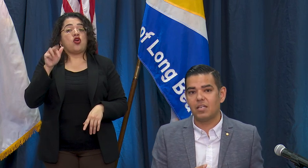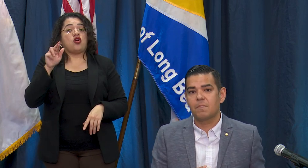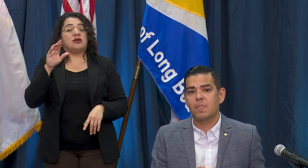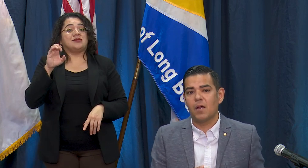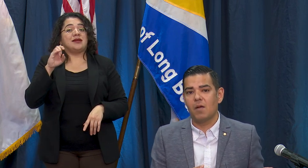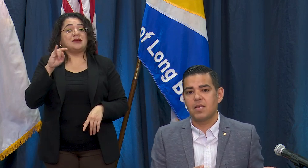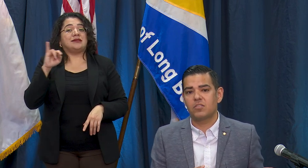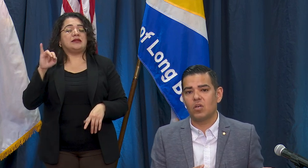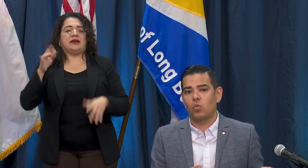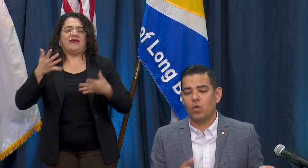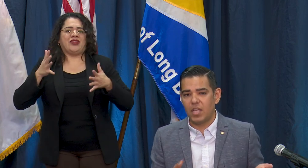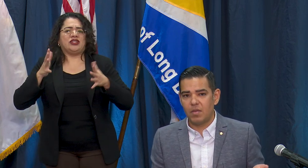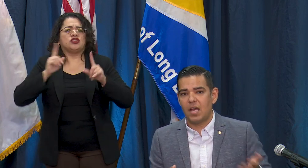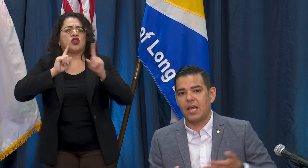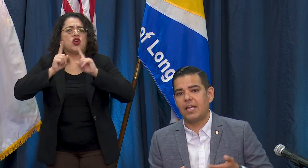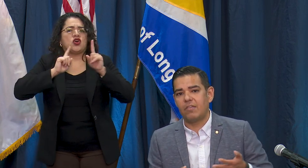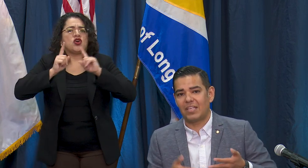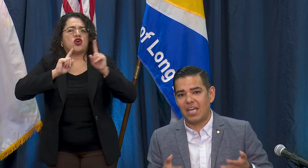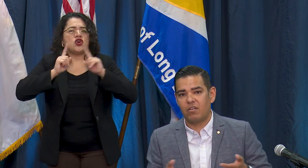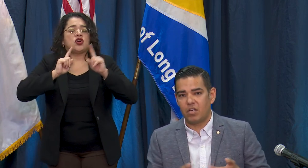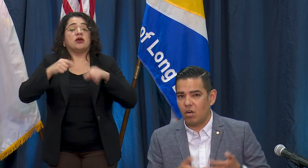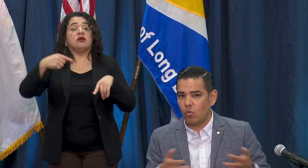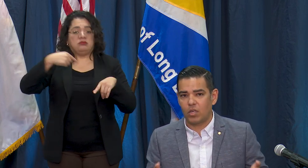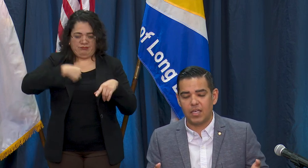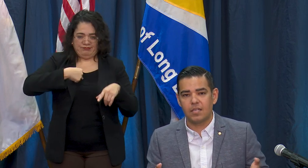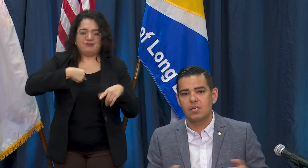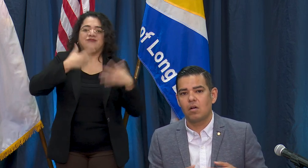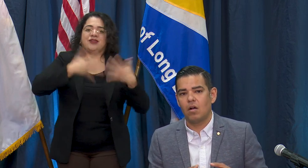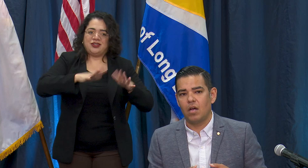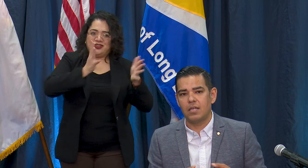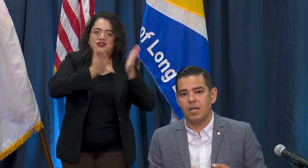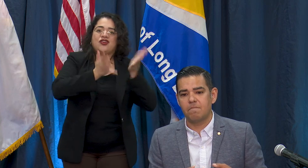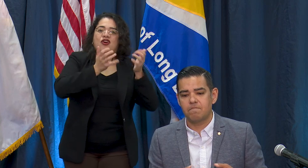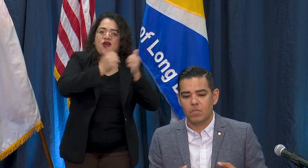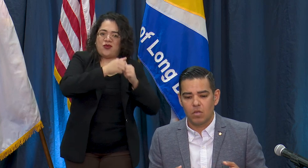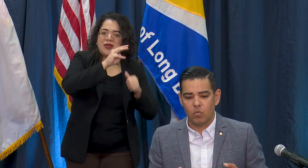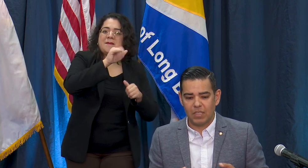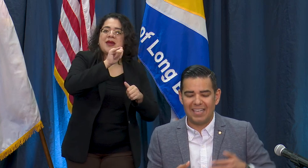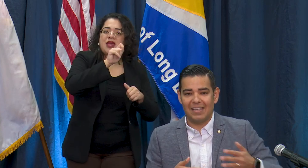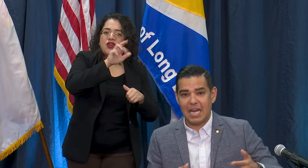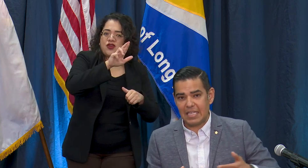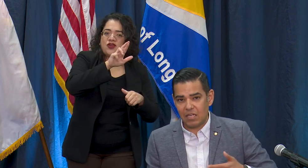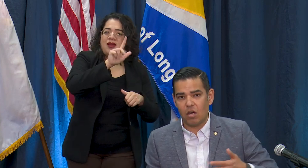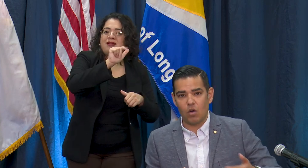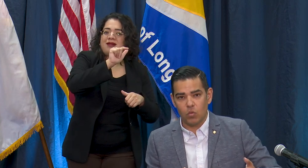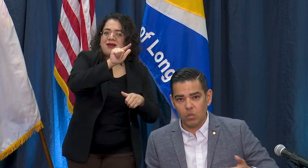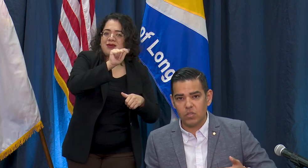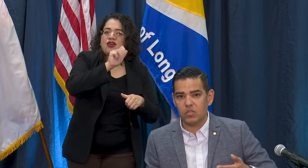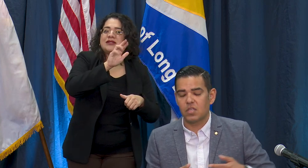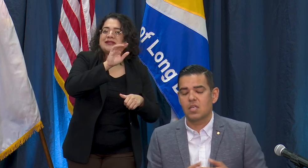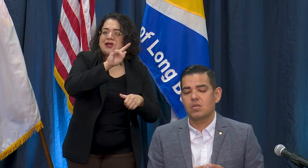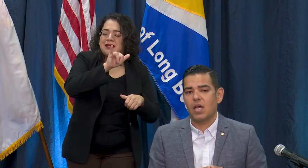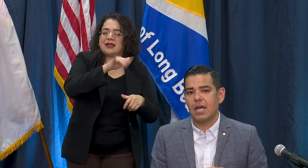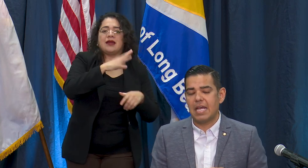and so him, I, and the county are all working on really aligning our rules and